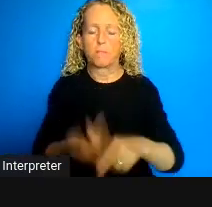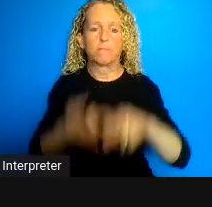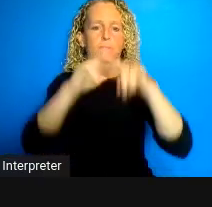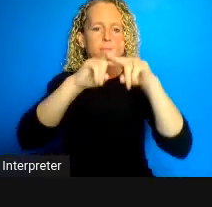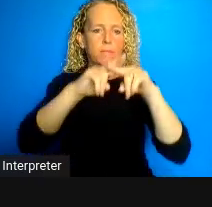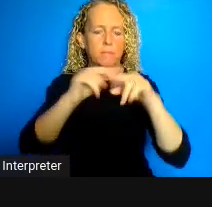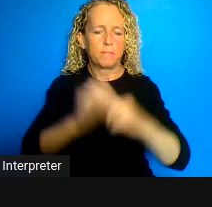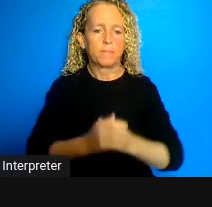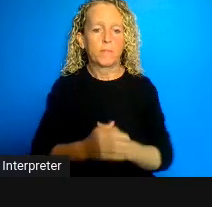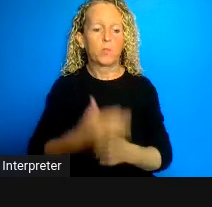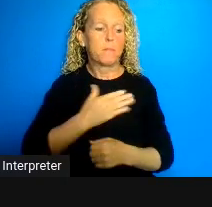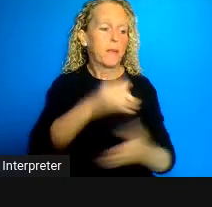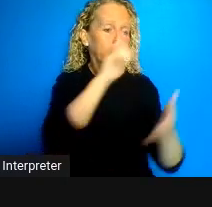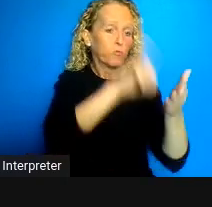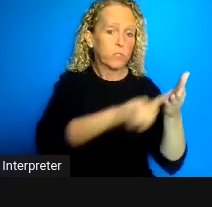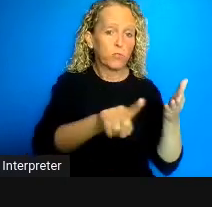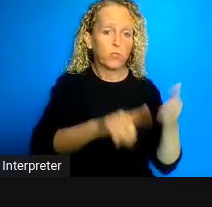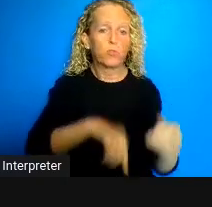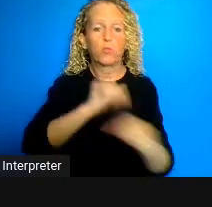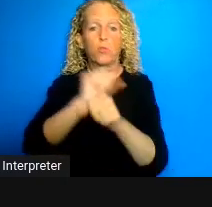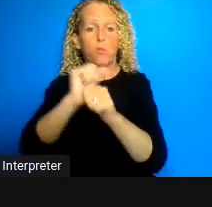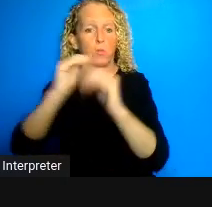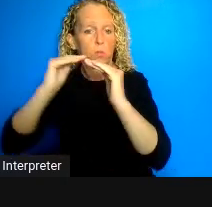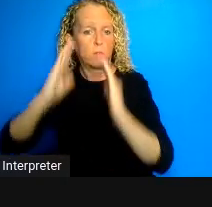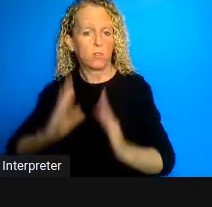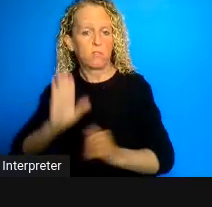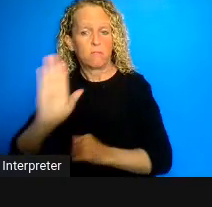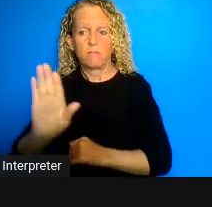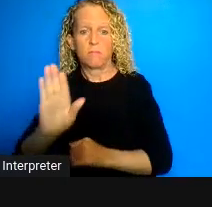colleagues research is showing that a lot because of this marginalization a